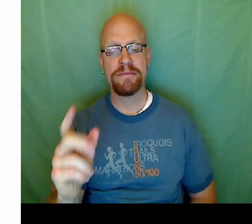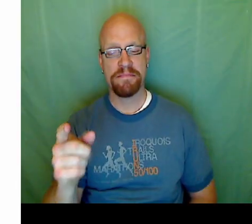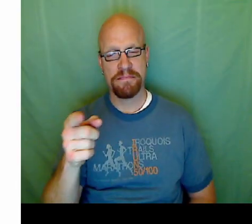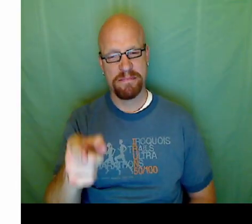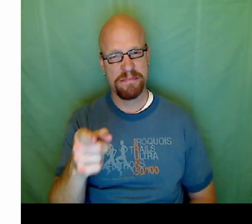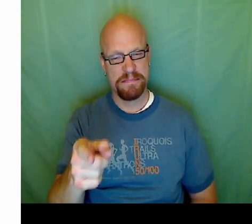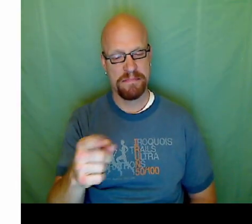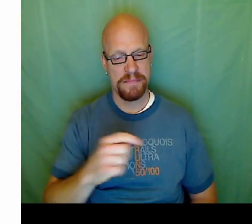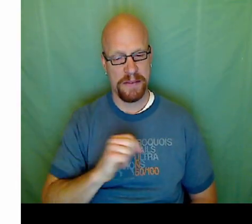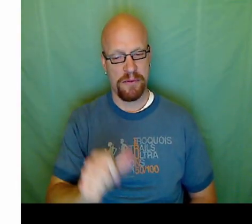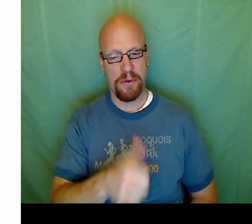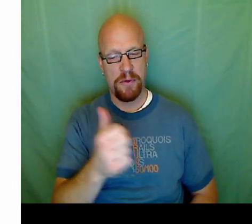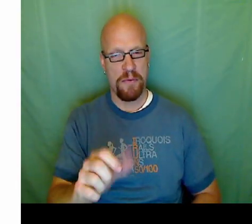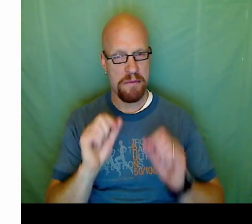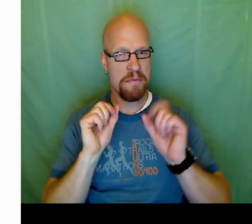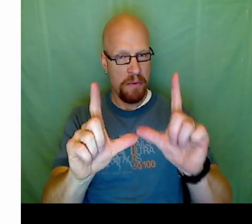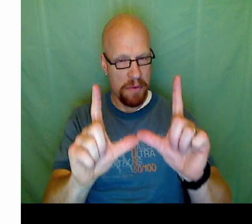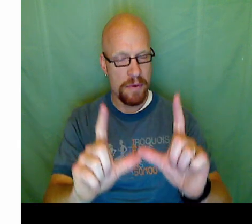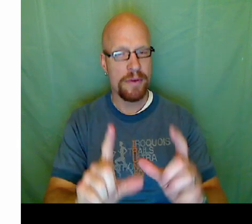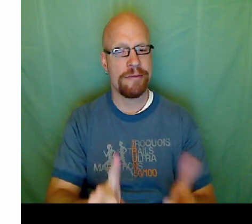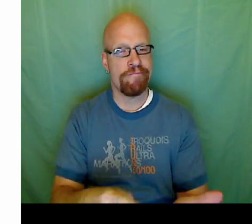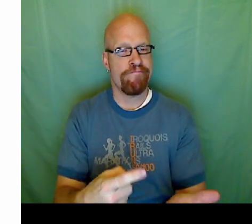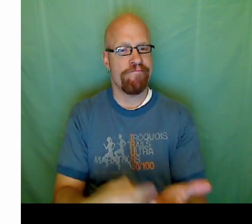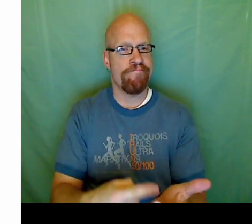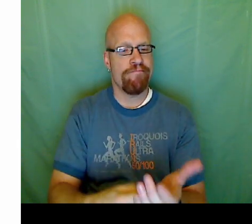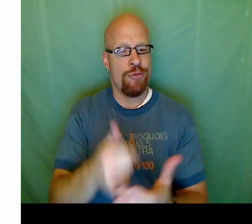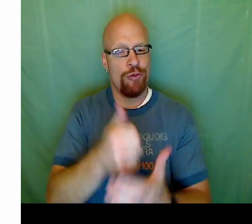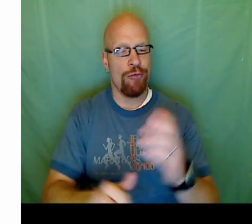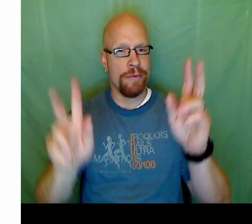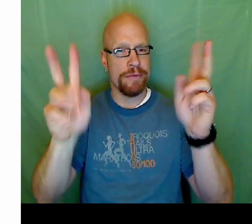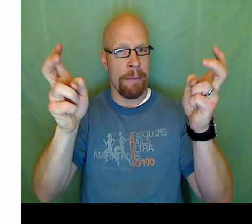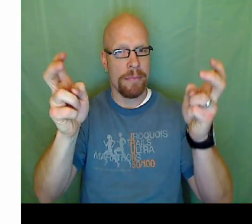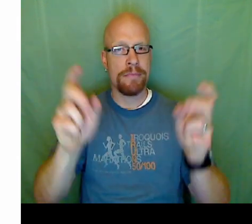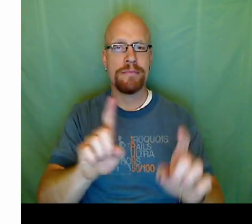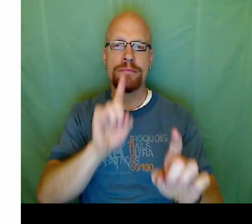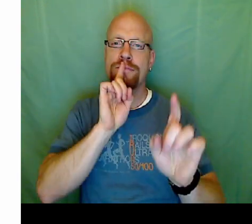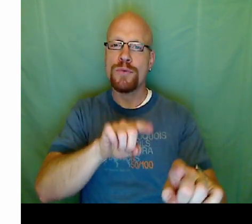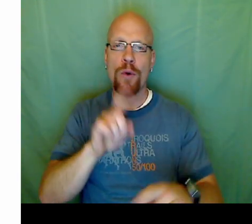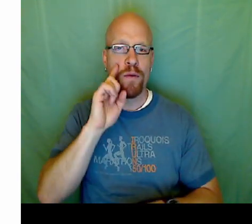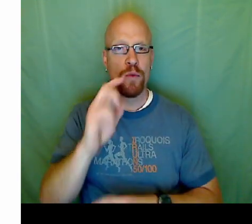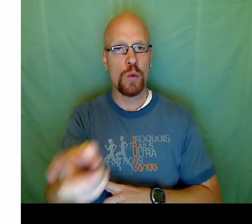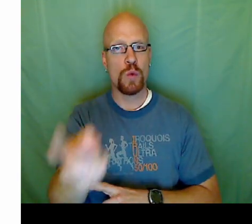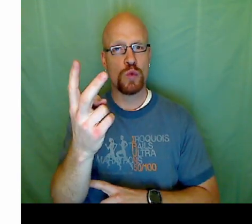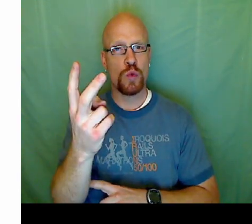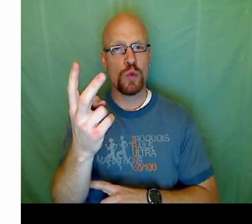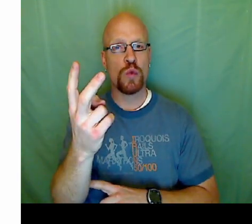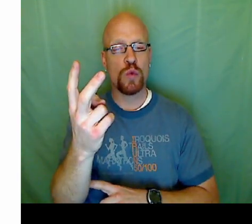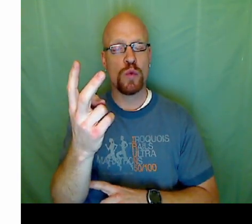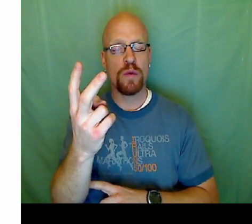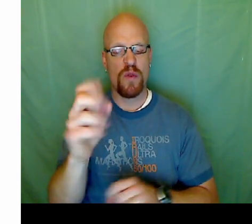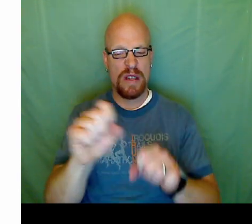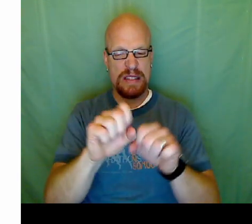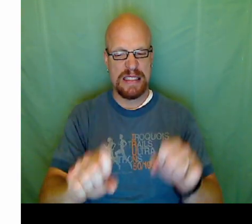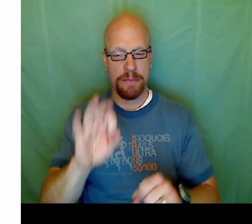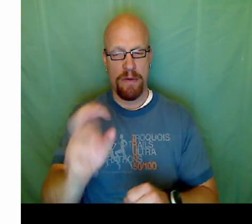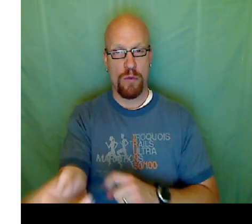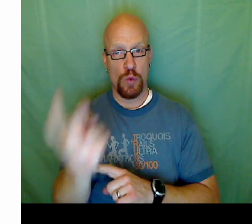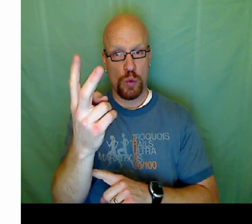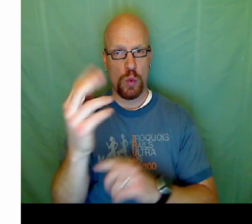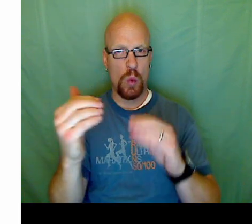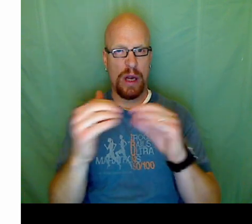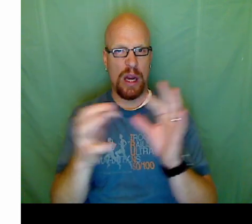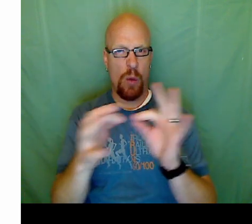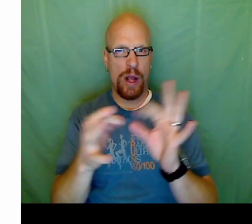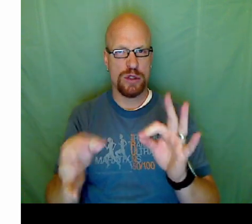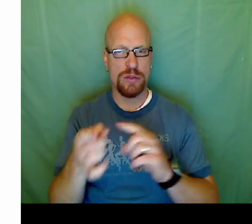Another blog here and we're discussing a different topic.